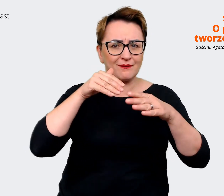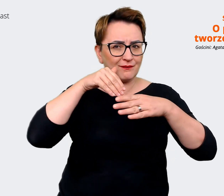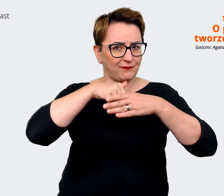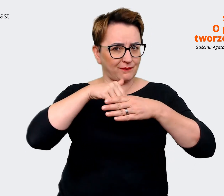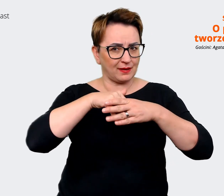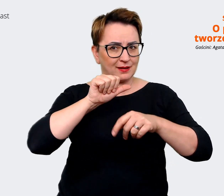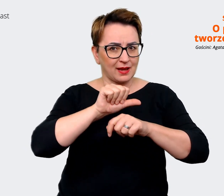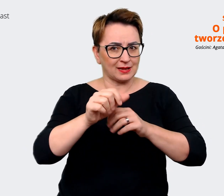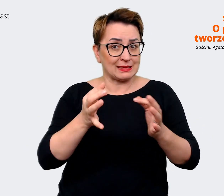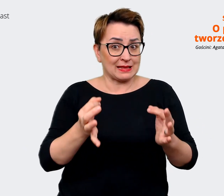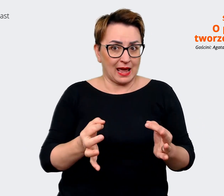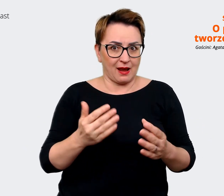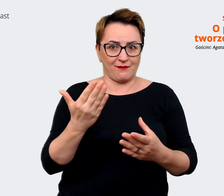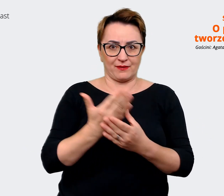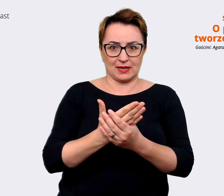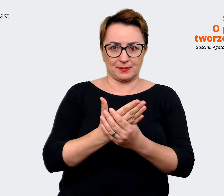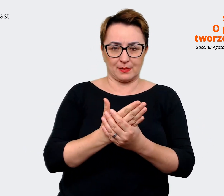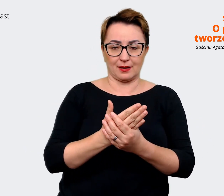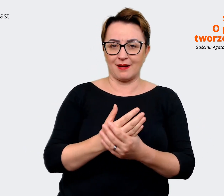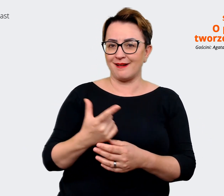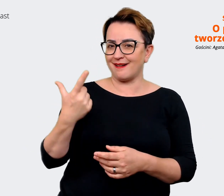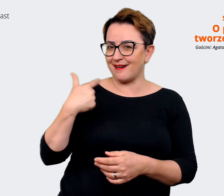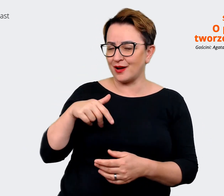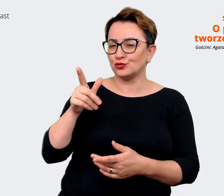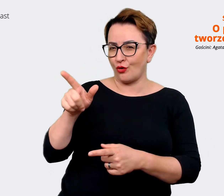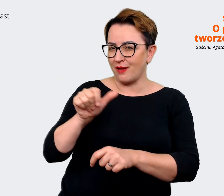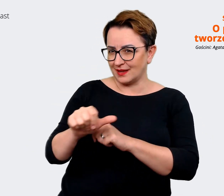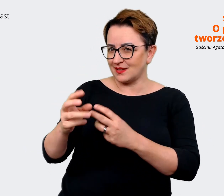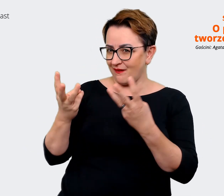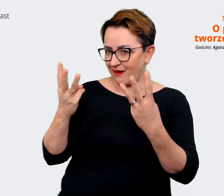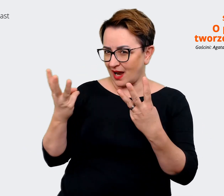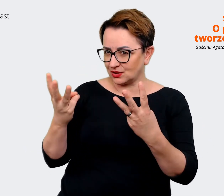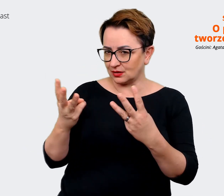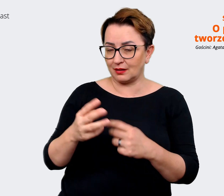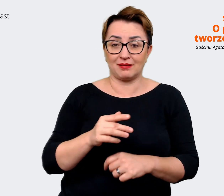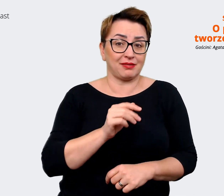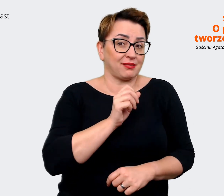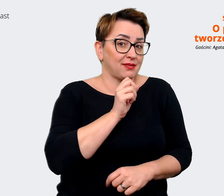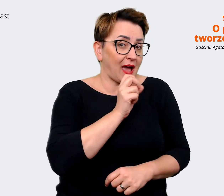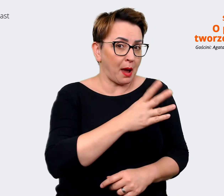So, we know that this is an important aspect. Yes! Very important! The most important!